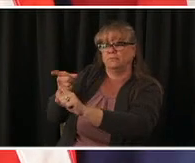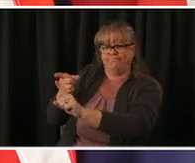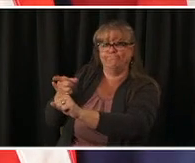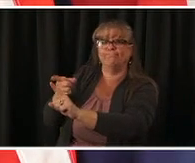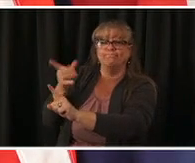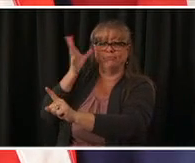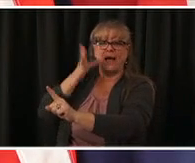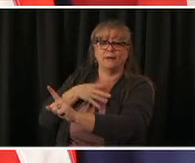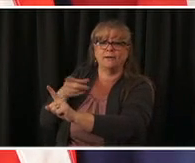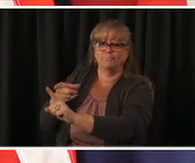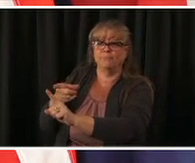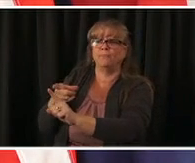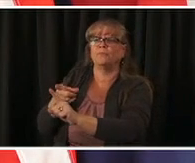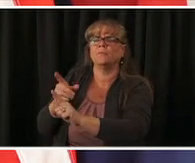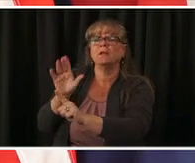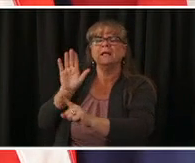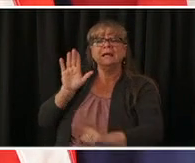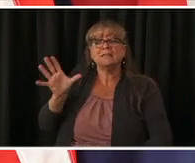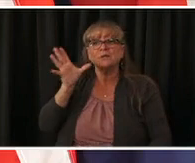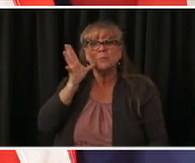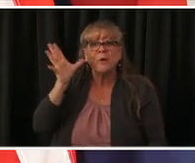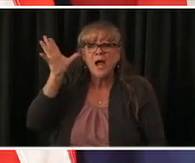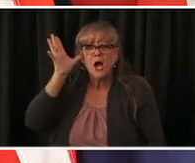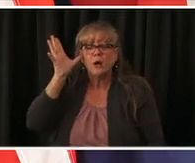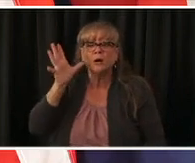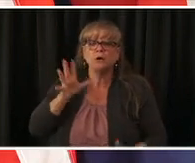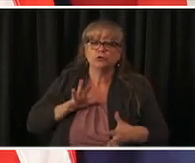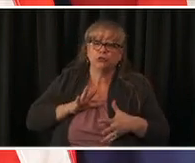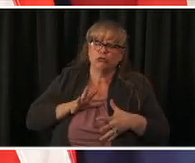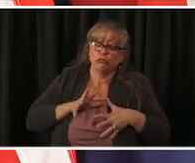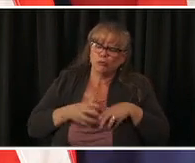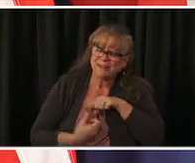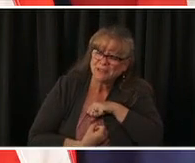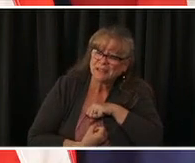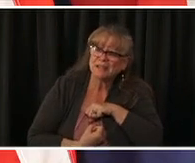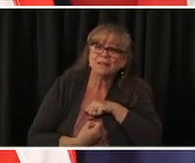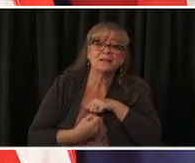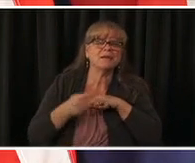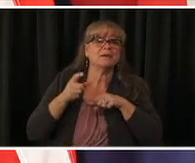through what no parent should ever have to go through in fact the worst nightmare of any parent